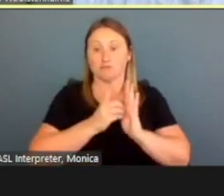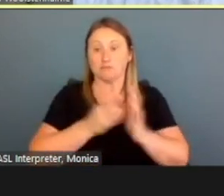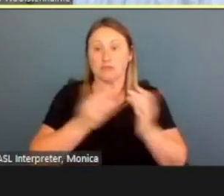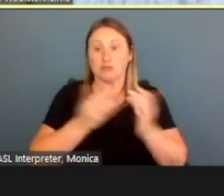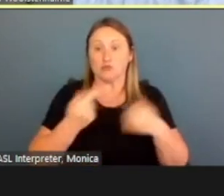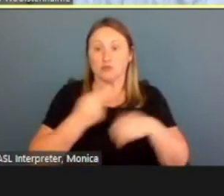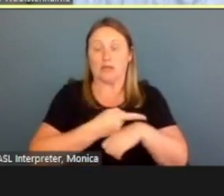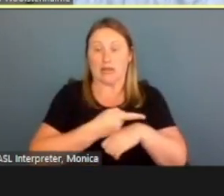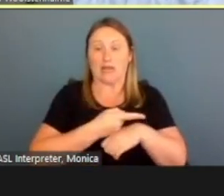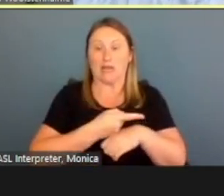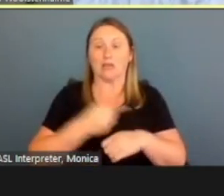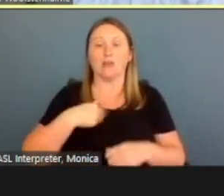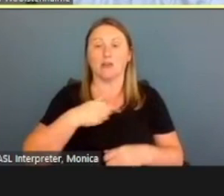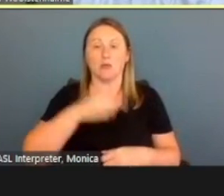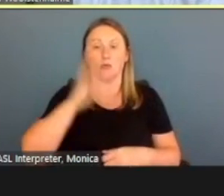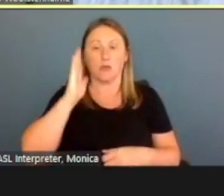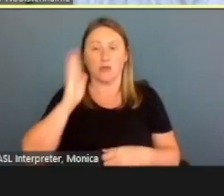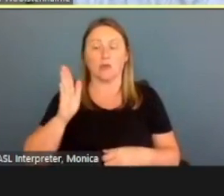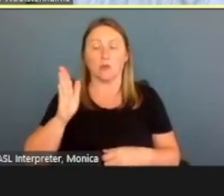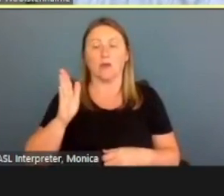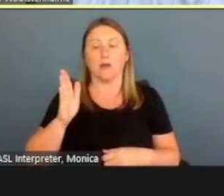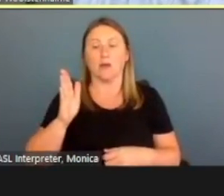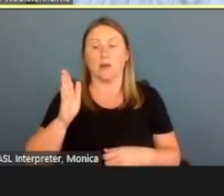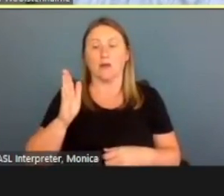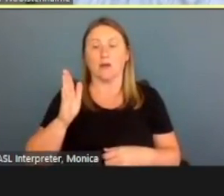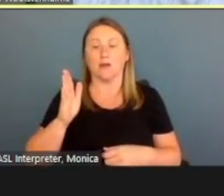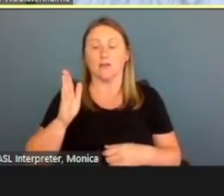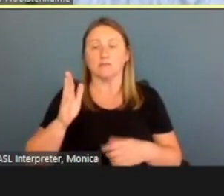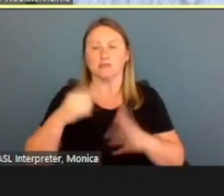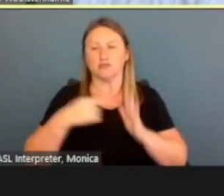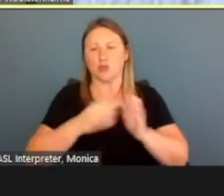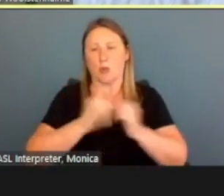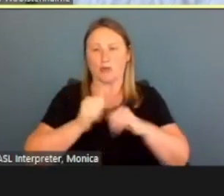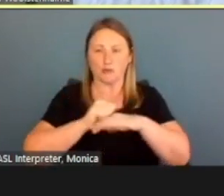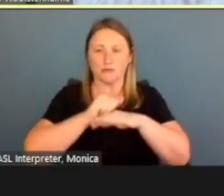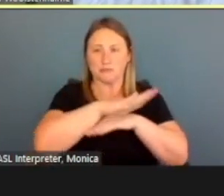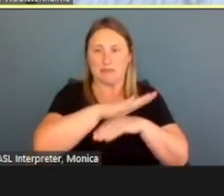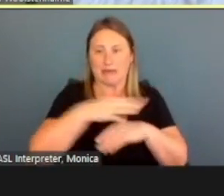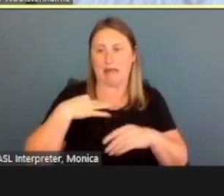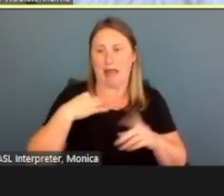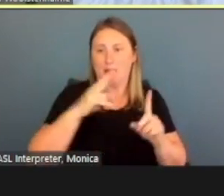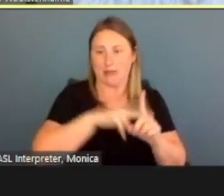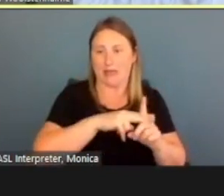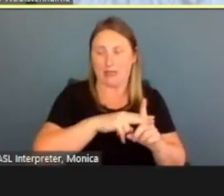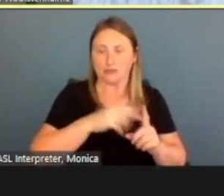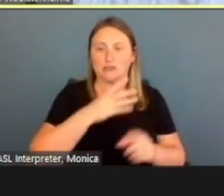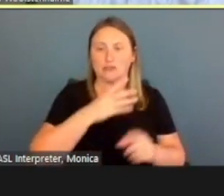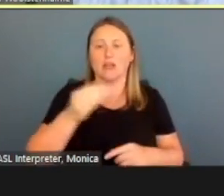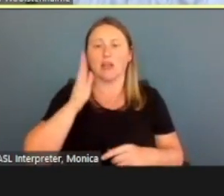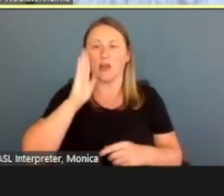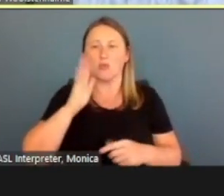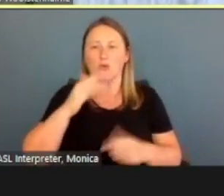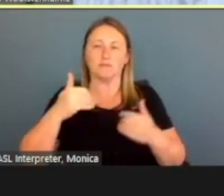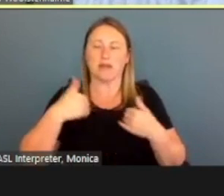we're actually gonna be going into submit this application and we're gonna be doing it in a test environment